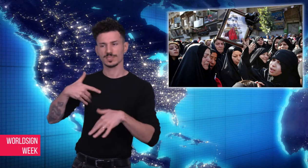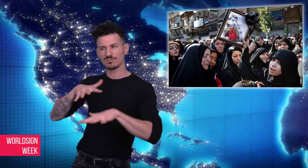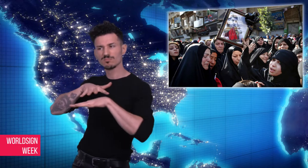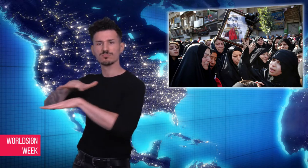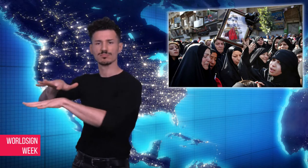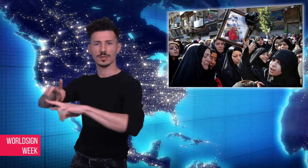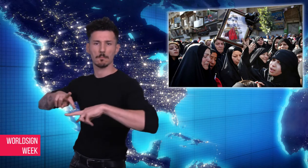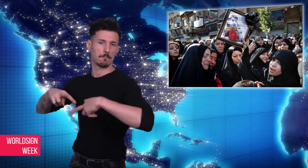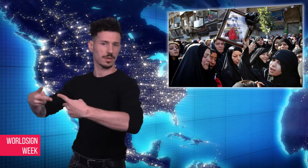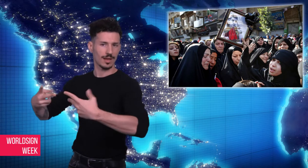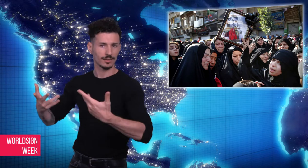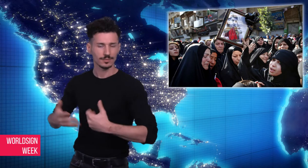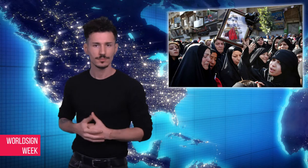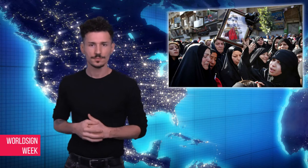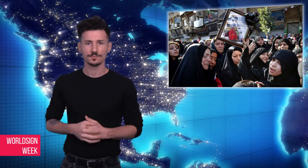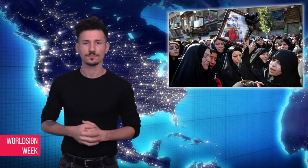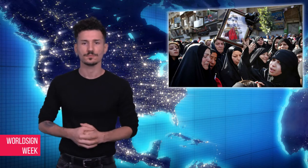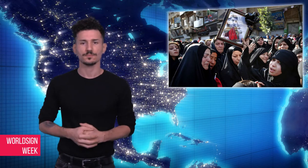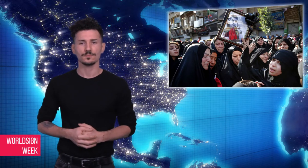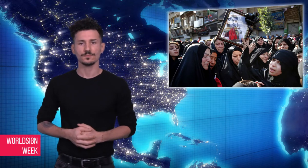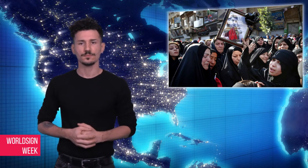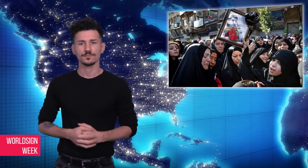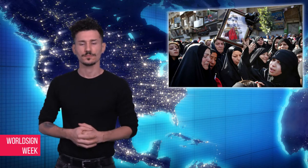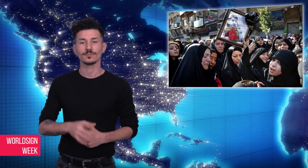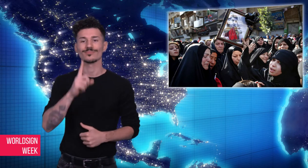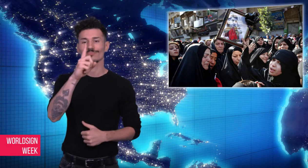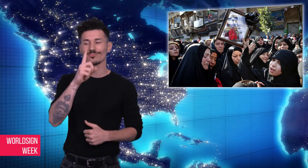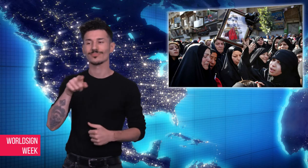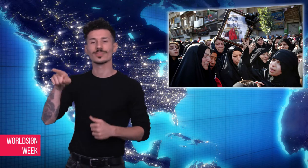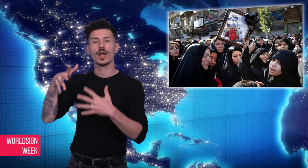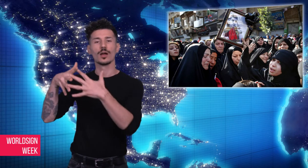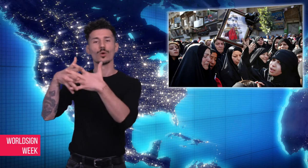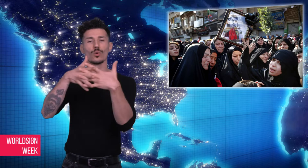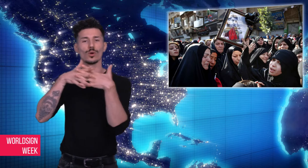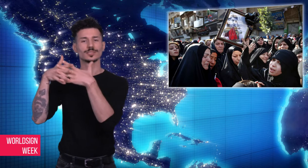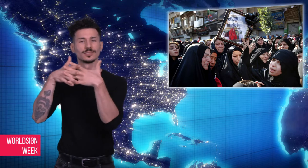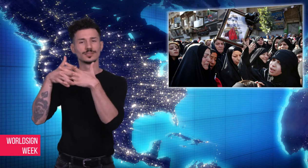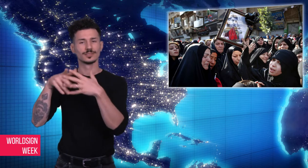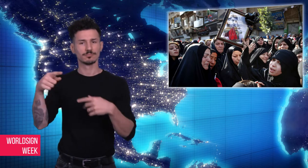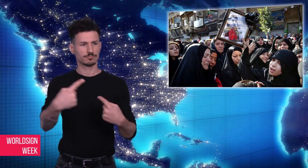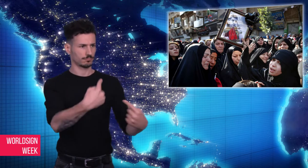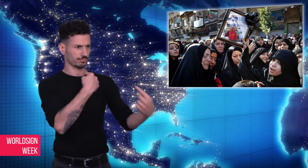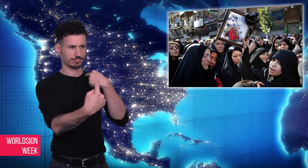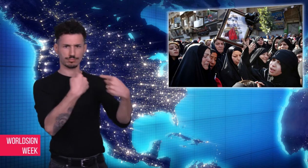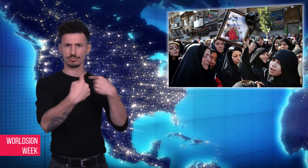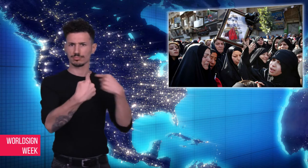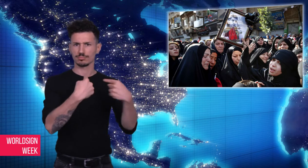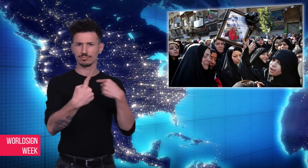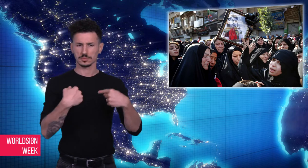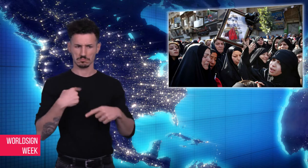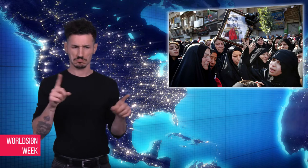face the repercussions.” U.S. denied the allegations and